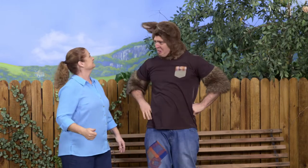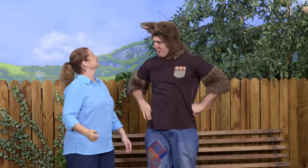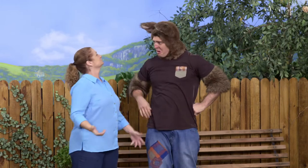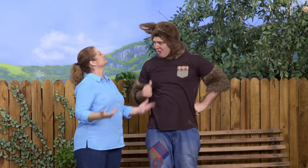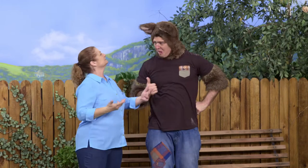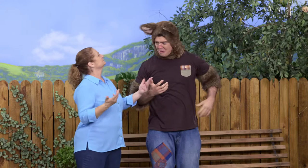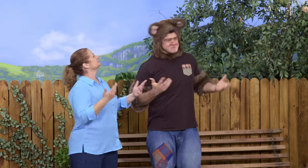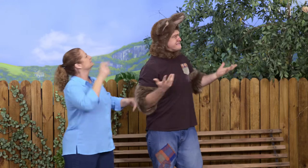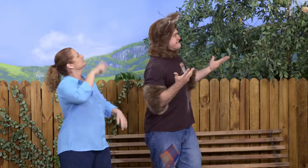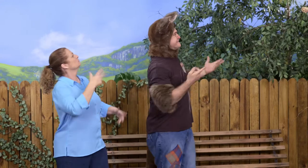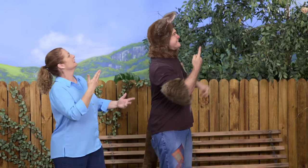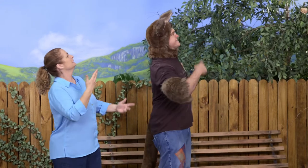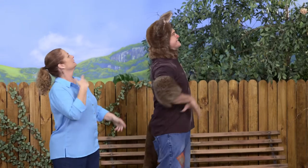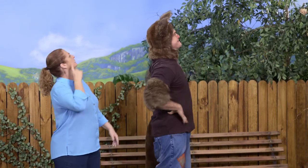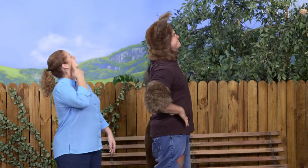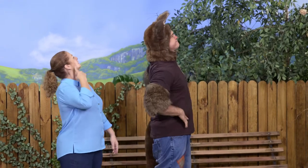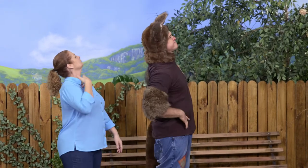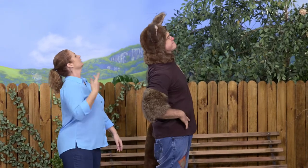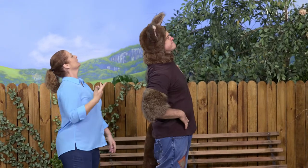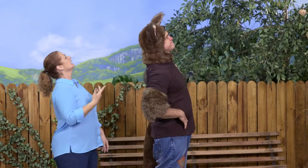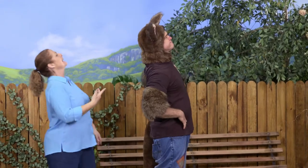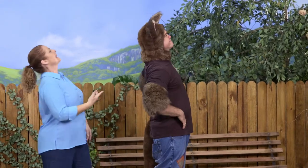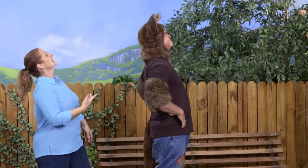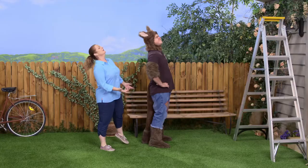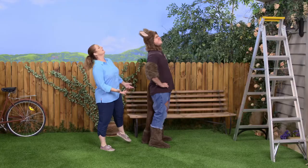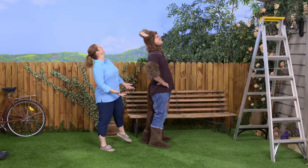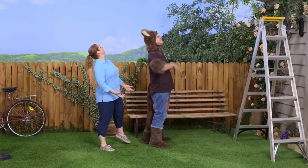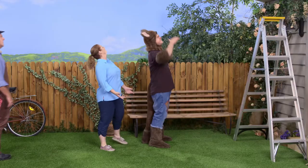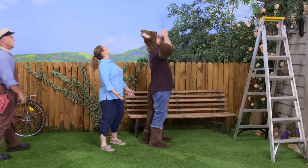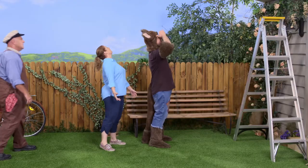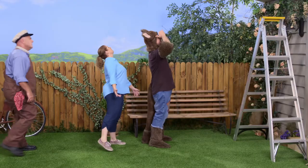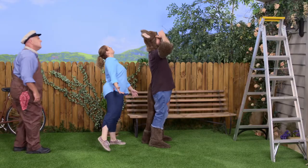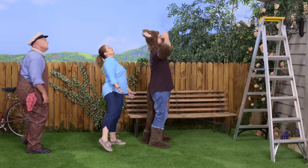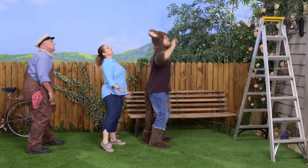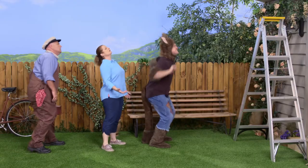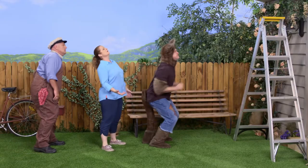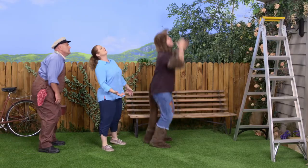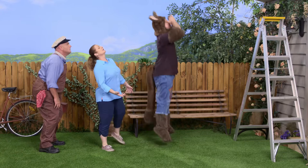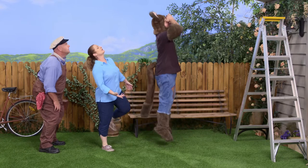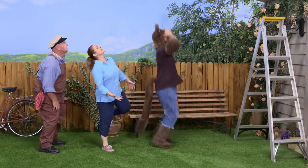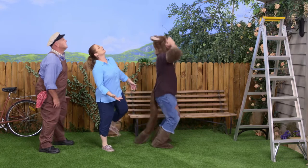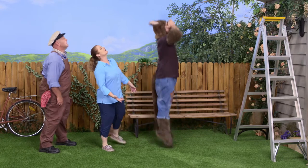I wonder where he is. I can't see him. Hmm, where is he? Huh!